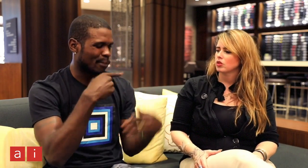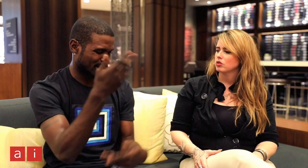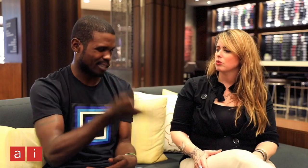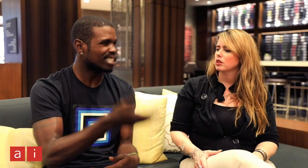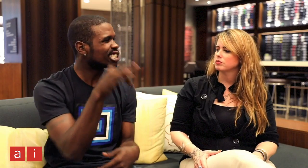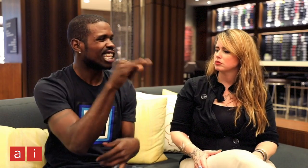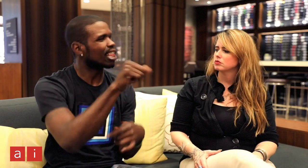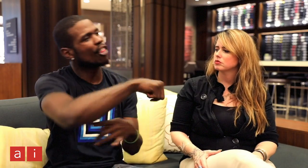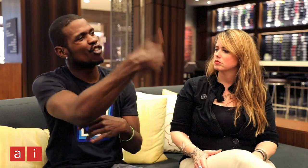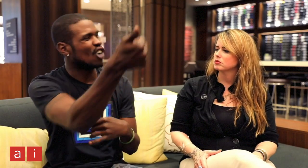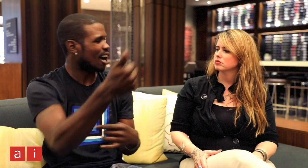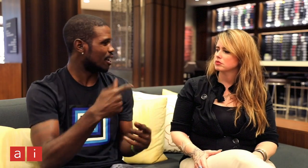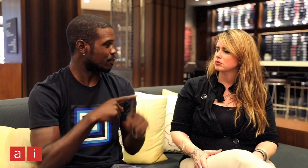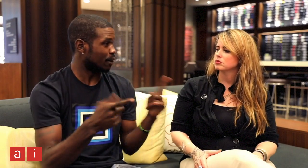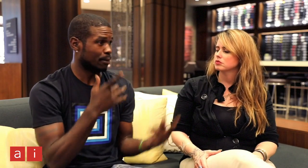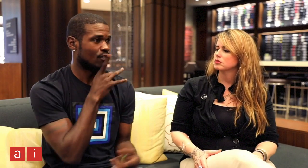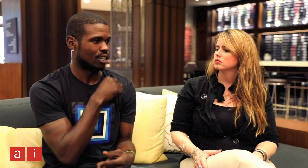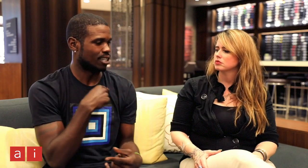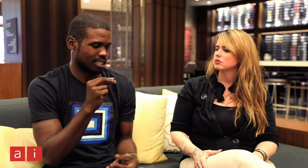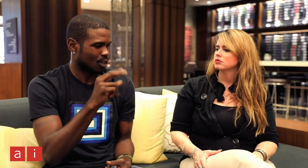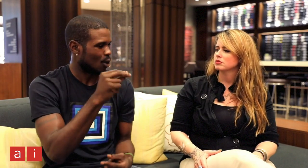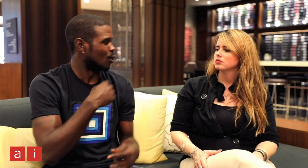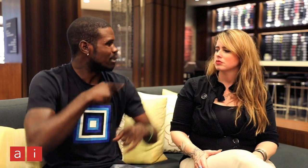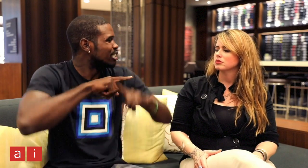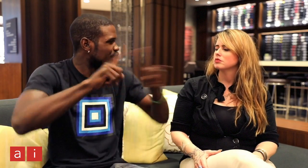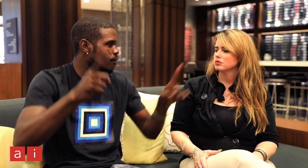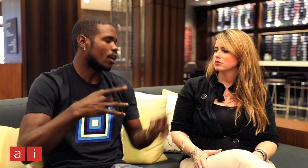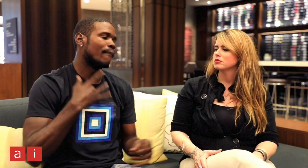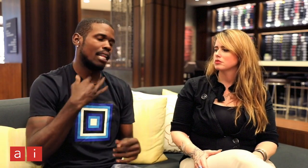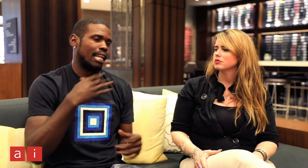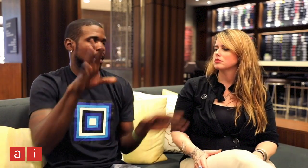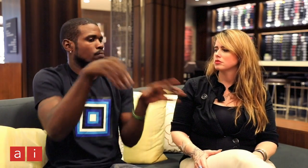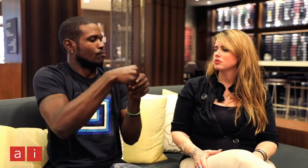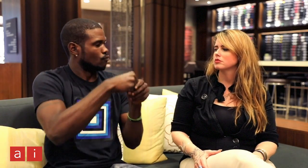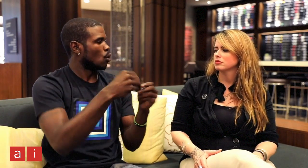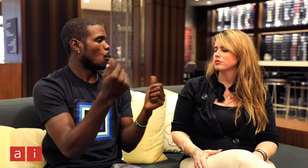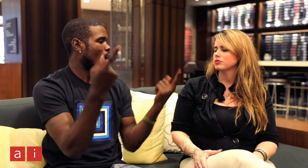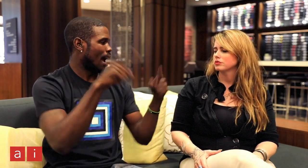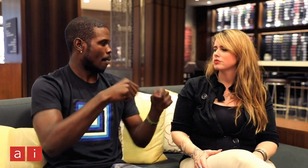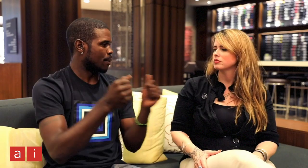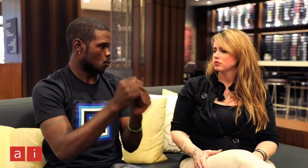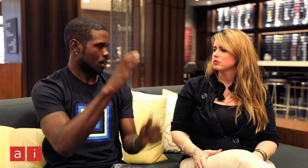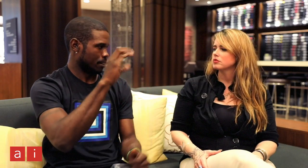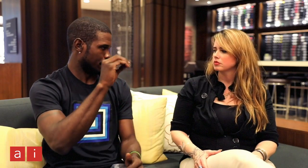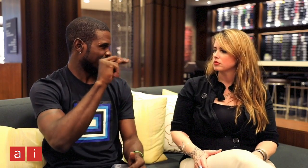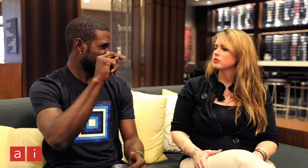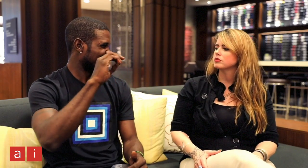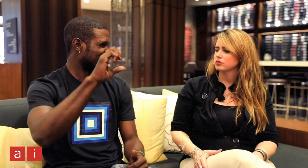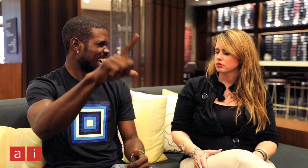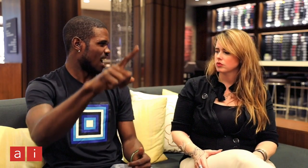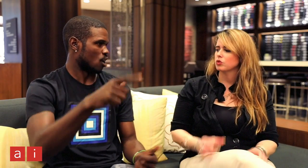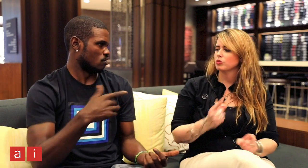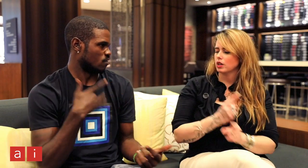You're not like the rest, and I think that's what happened with Connell.